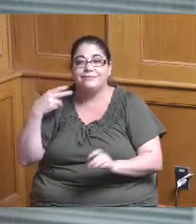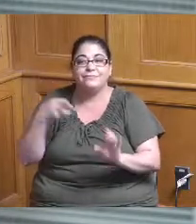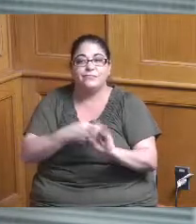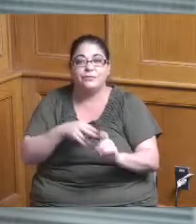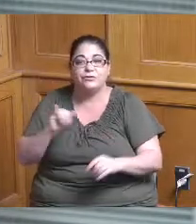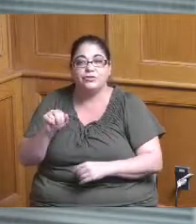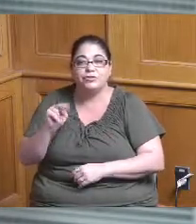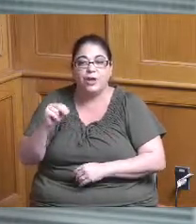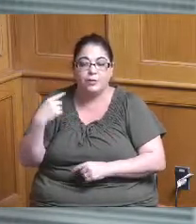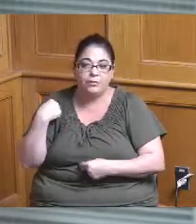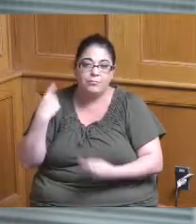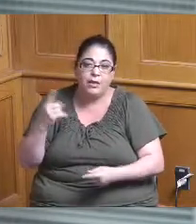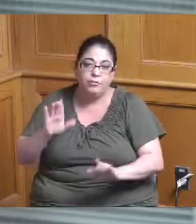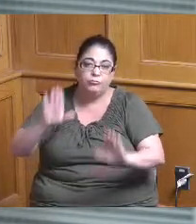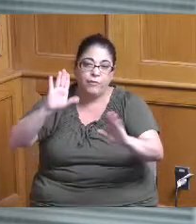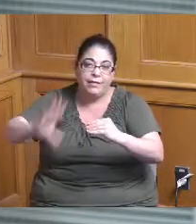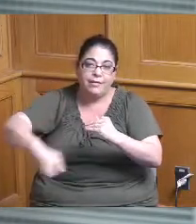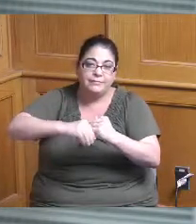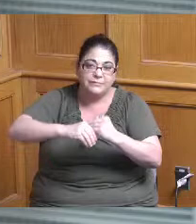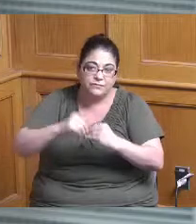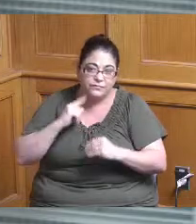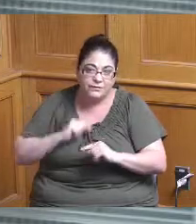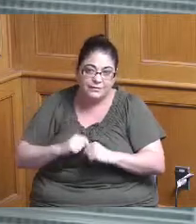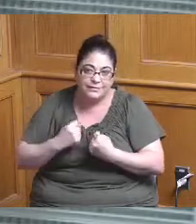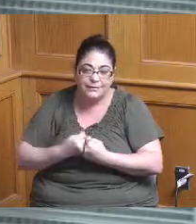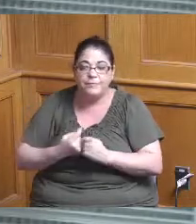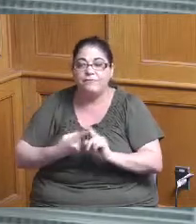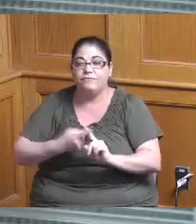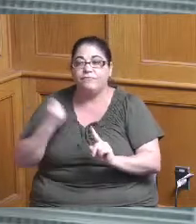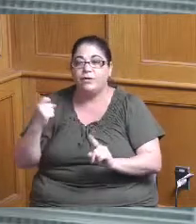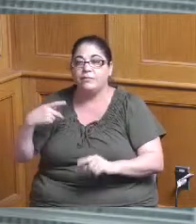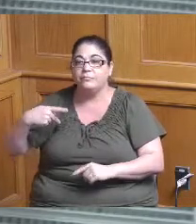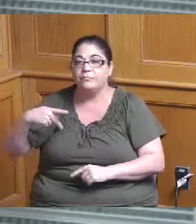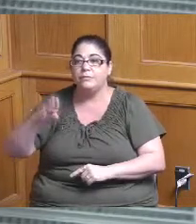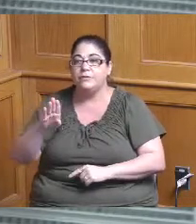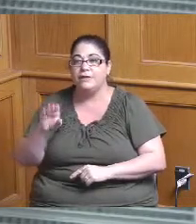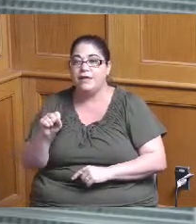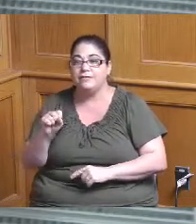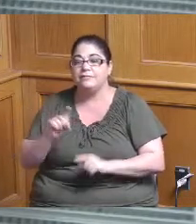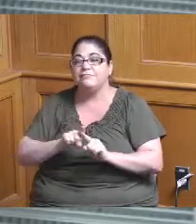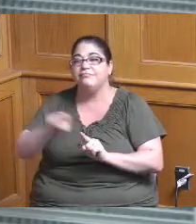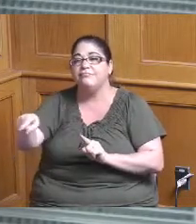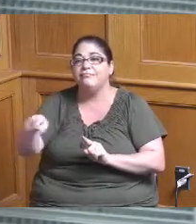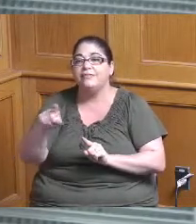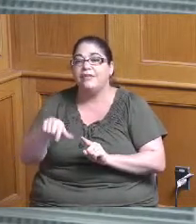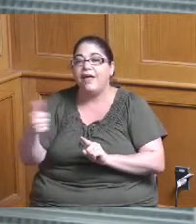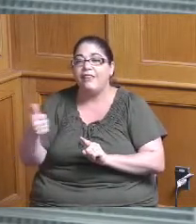addition to the team he came from PDS across the river Planning and Development services